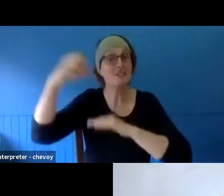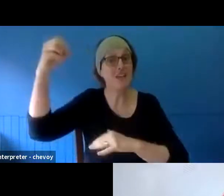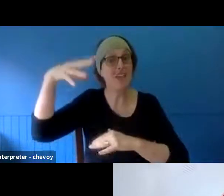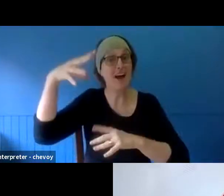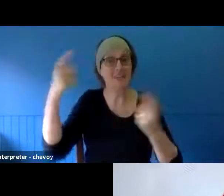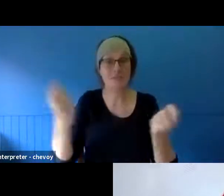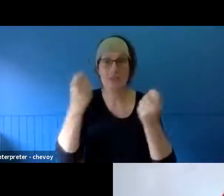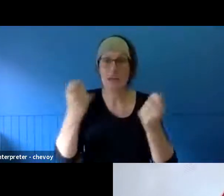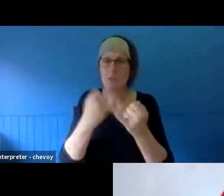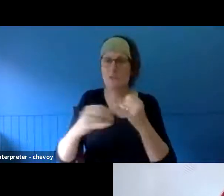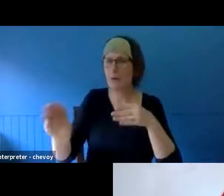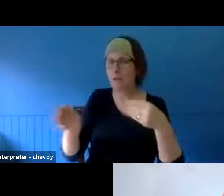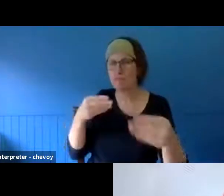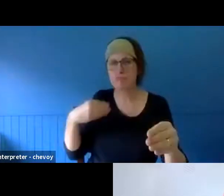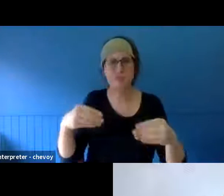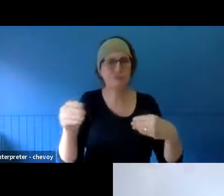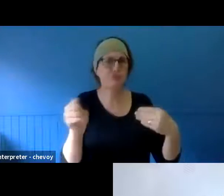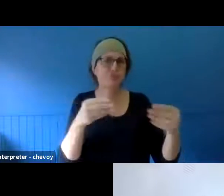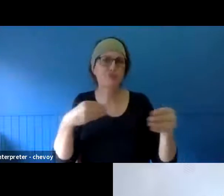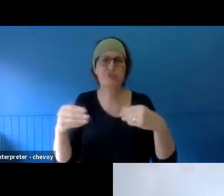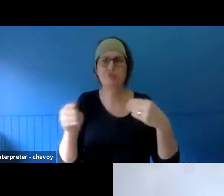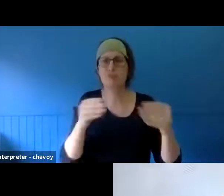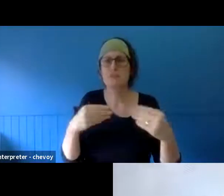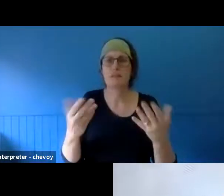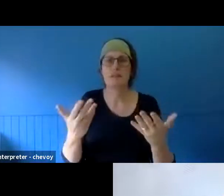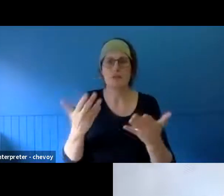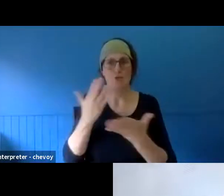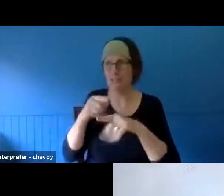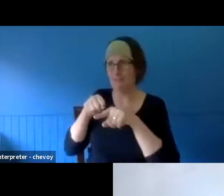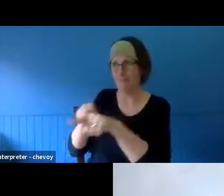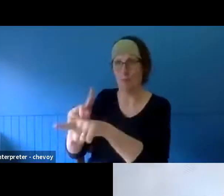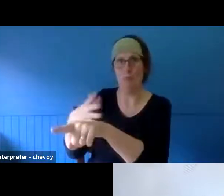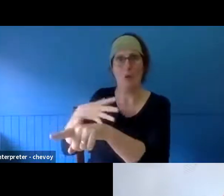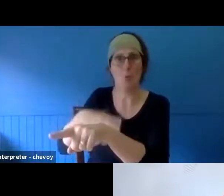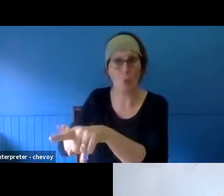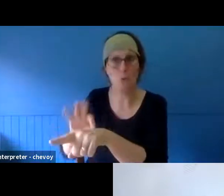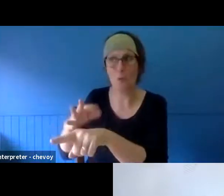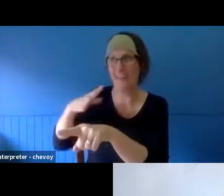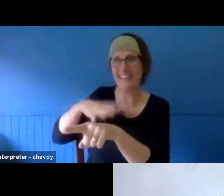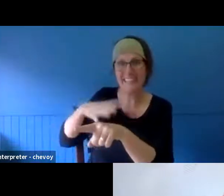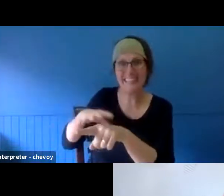according to what the community wanted and where they wanted to go. So that was a really interesting process. >> MAHONY MAIA KIELY: Yeah.